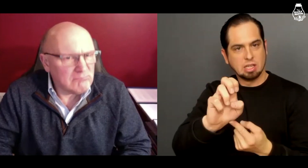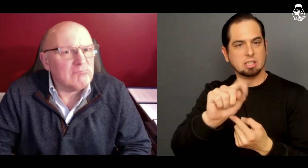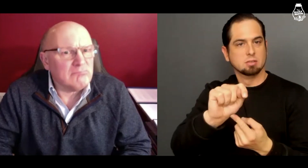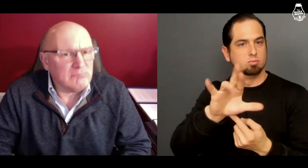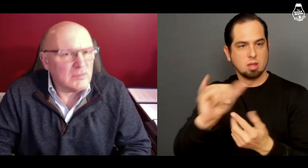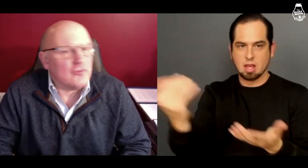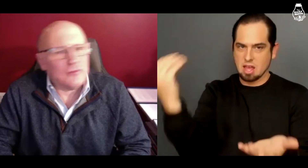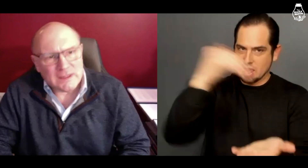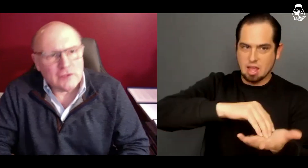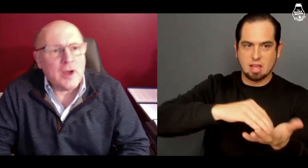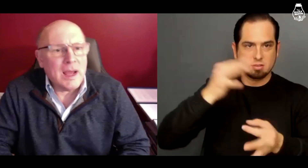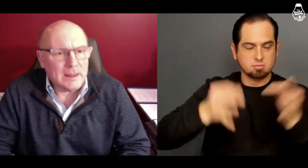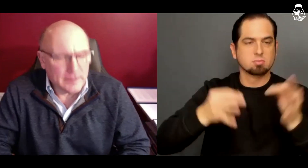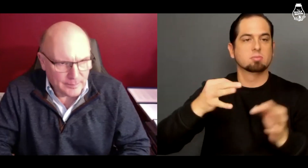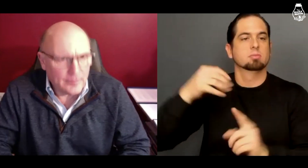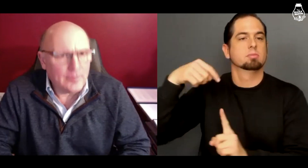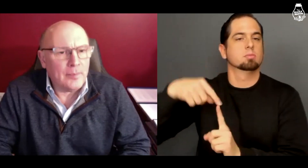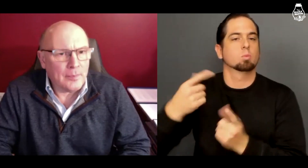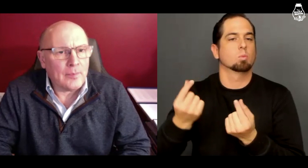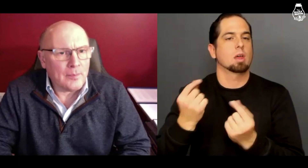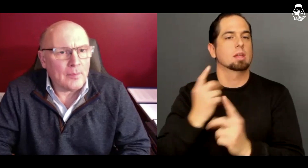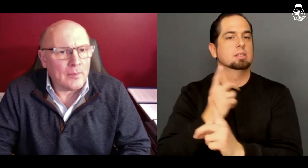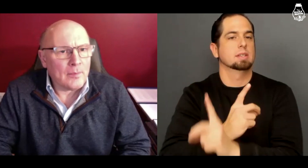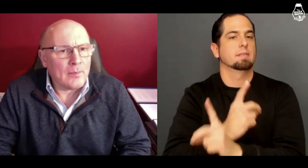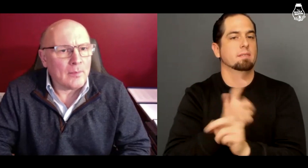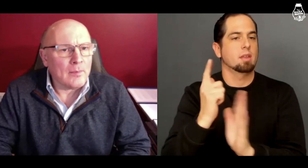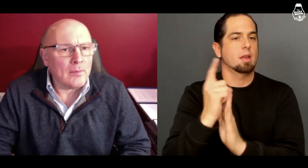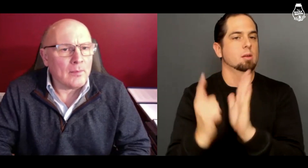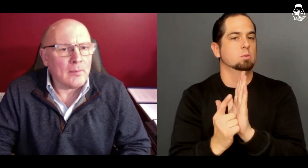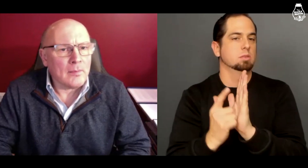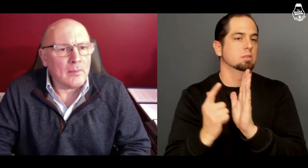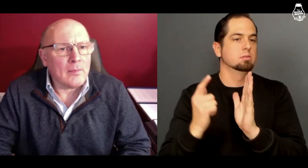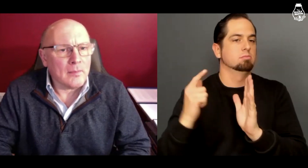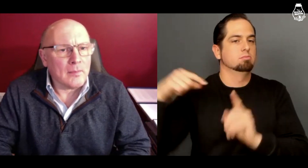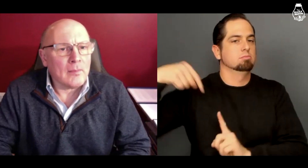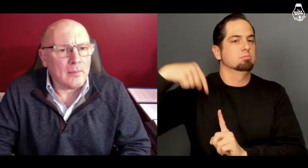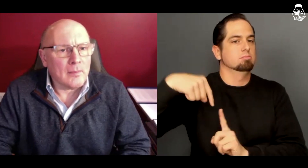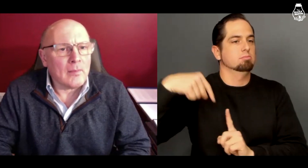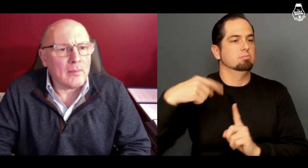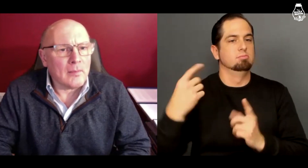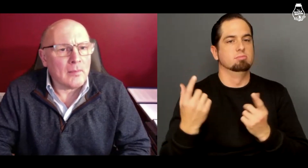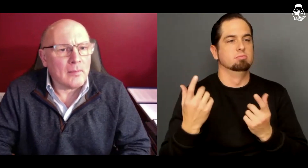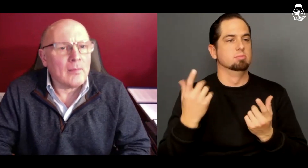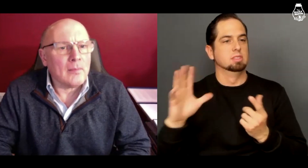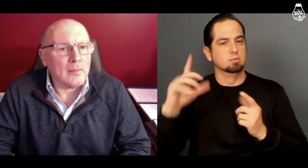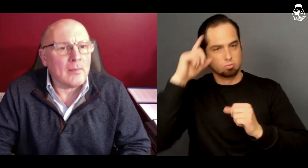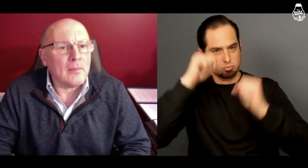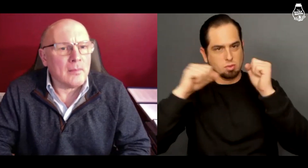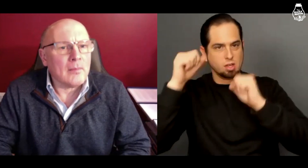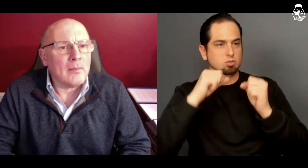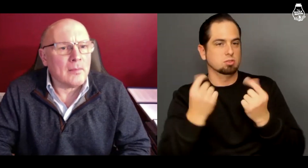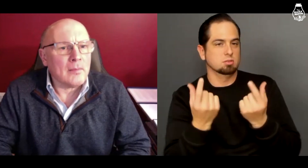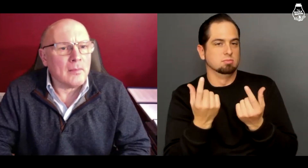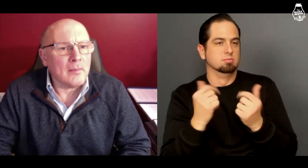retry - what would the defense attorney's strategy be,